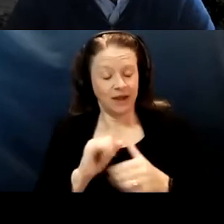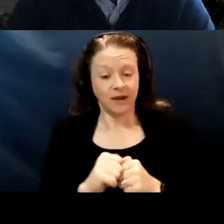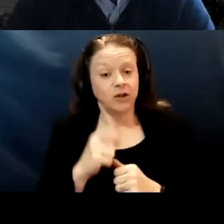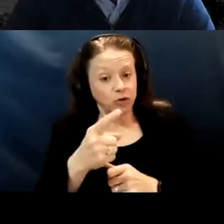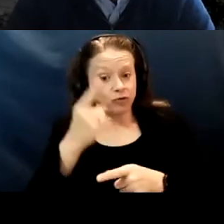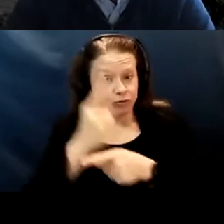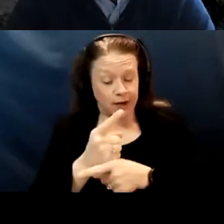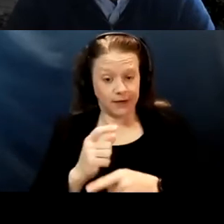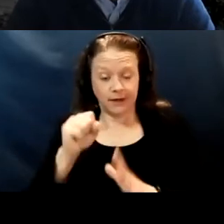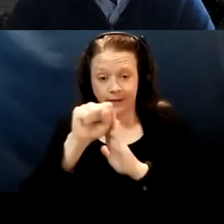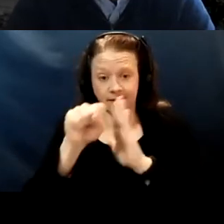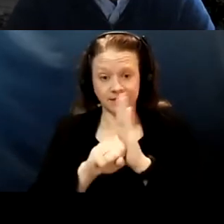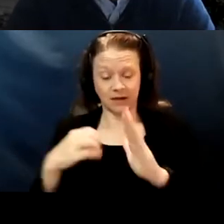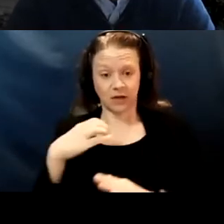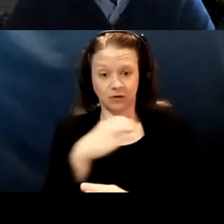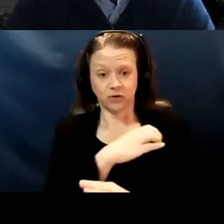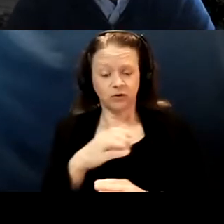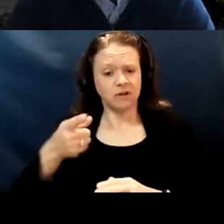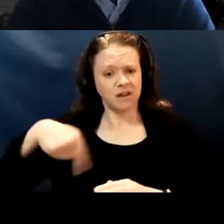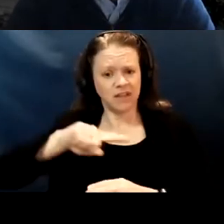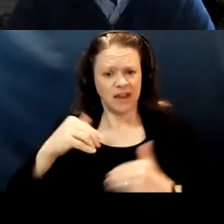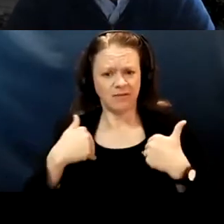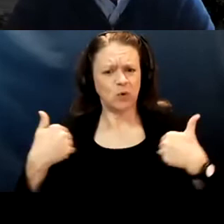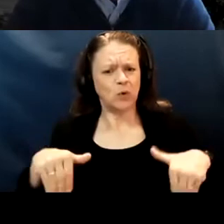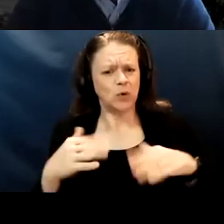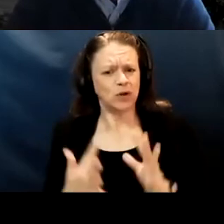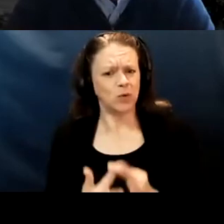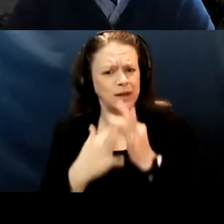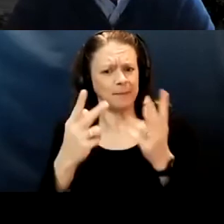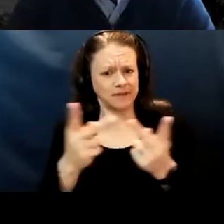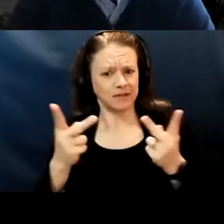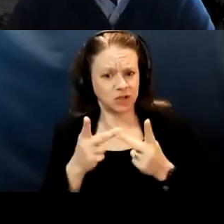The state council holds a very unique position in so many different ways.